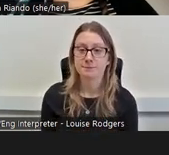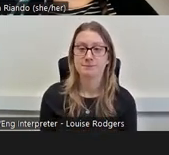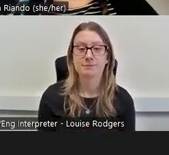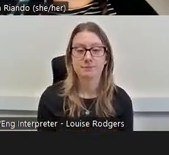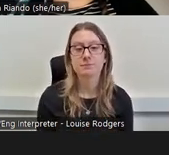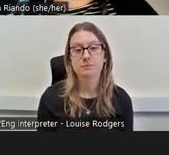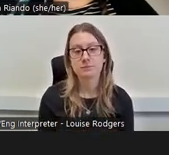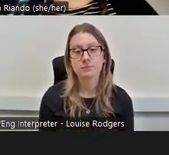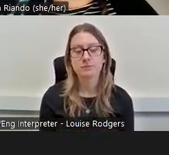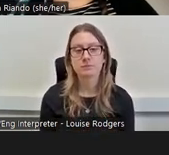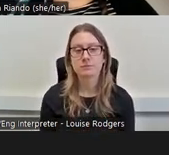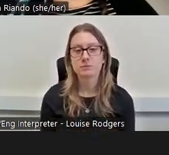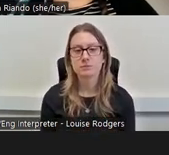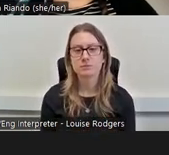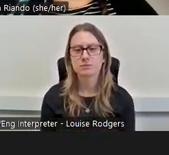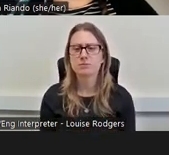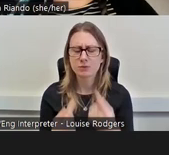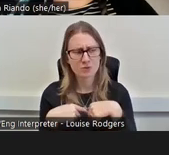We don't know everything. We may feel like we know, you know,